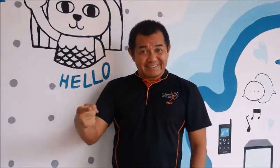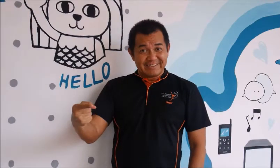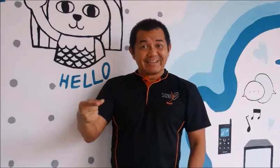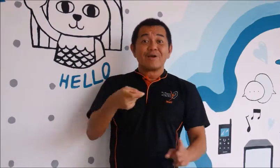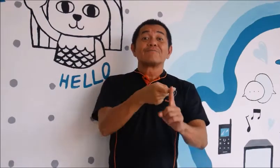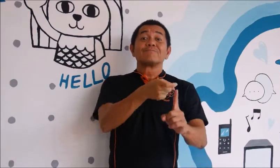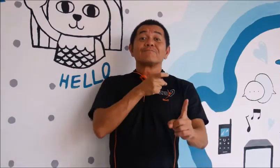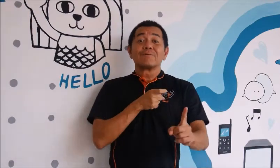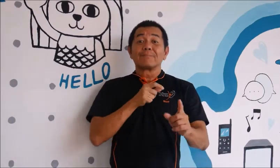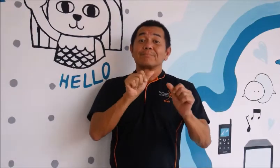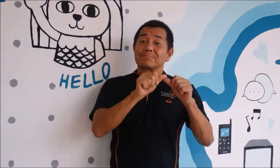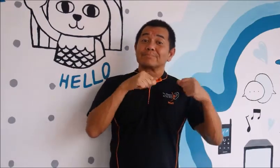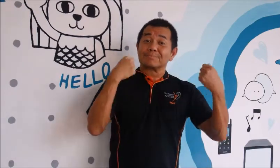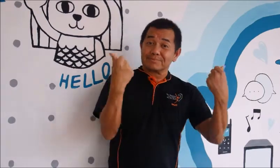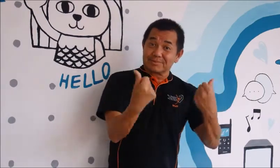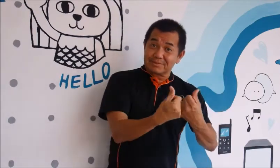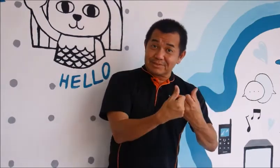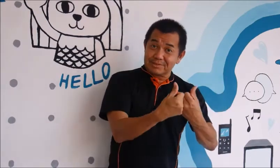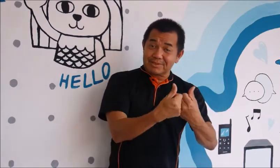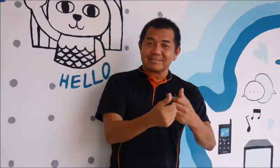from the Singapore Association for the Deaf.